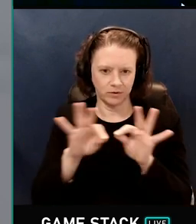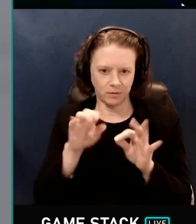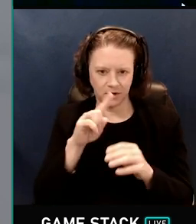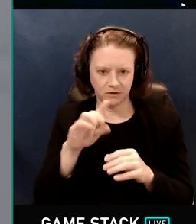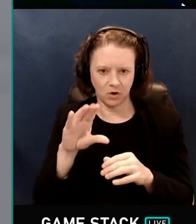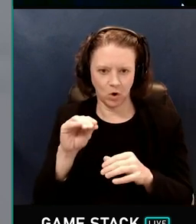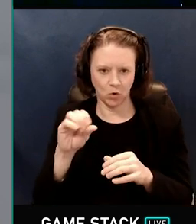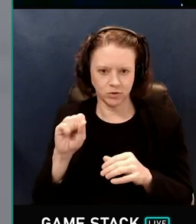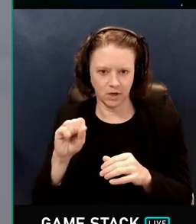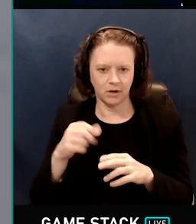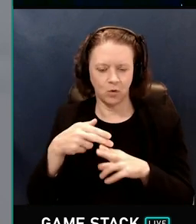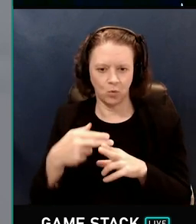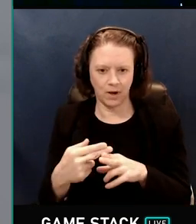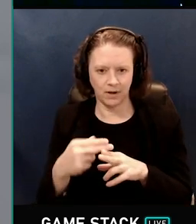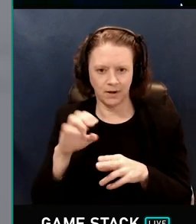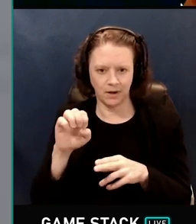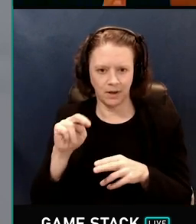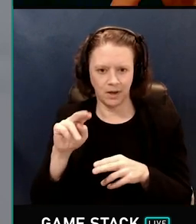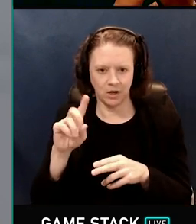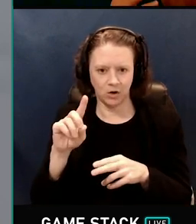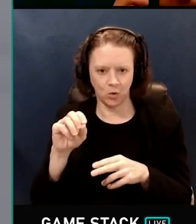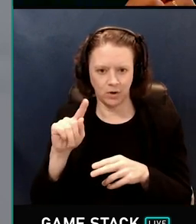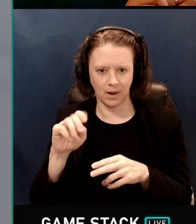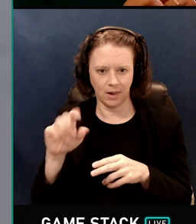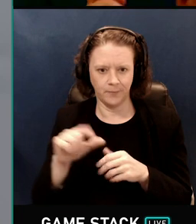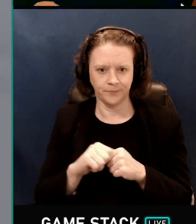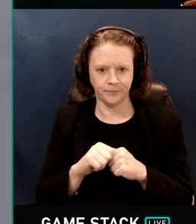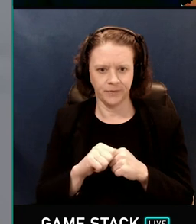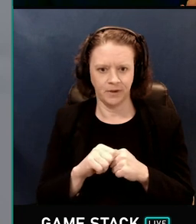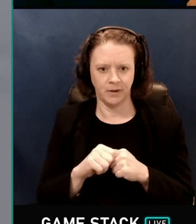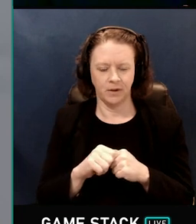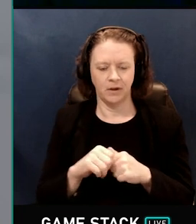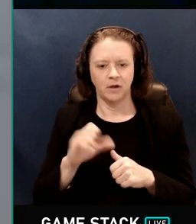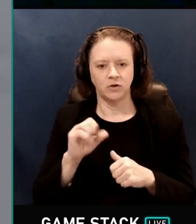Cosine weighted sampling bunches the samples more towards the surface normal,